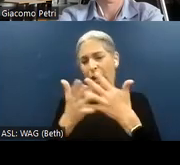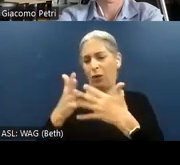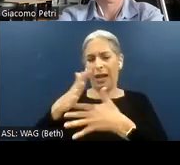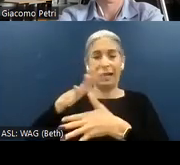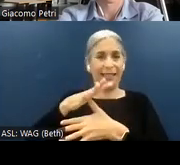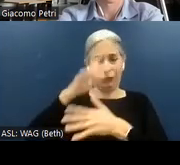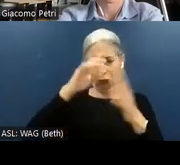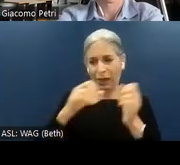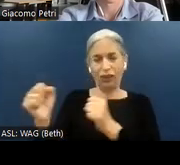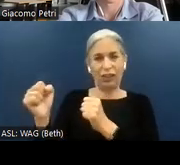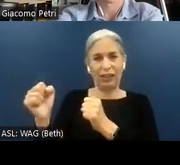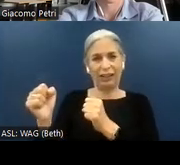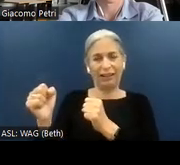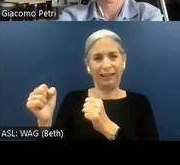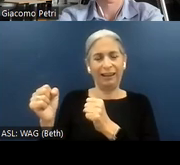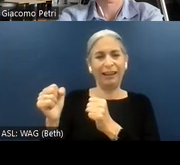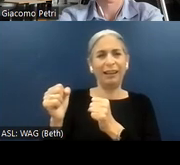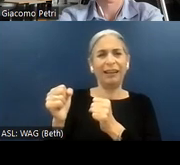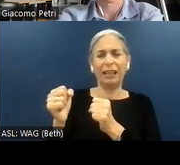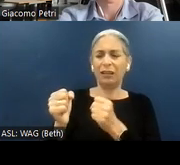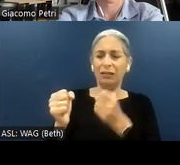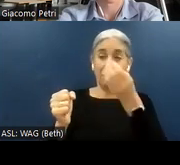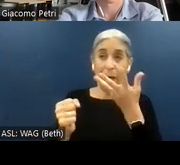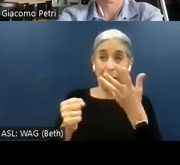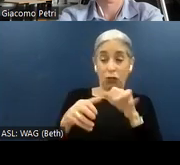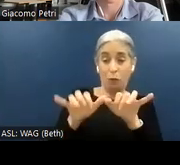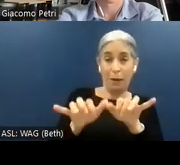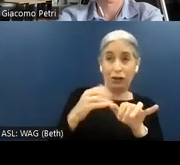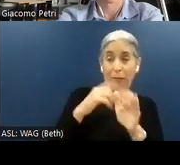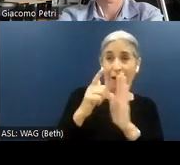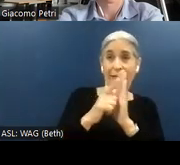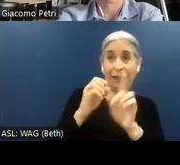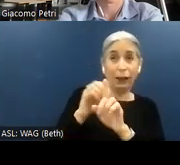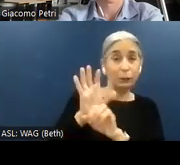I said before, that could help me just measuring my legal exposure and my risk.